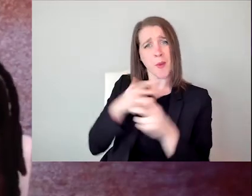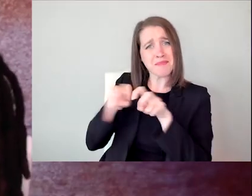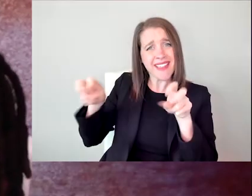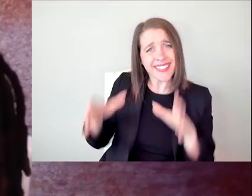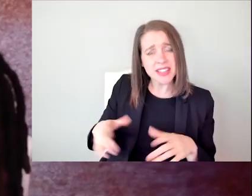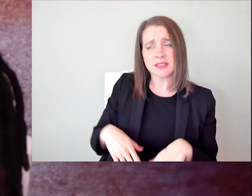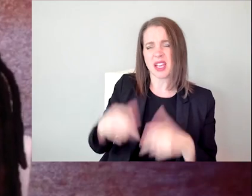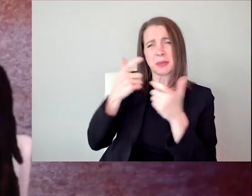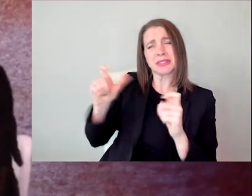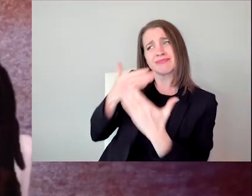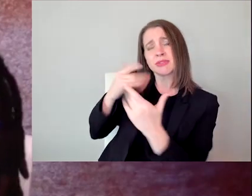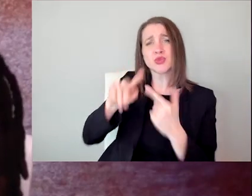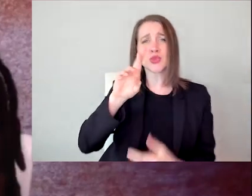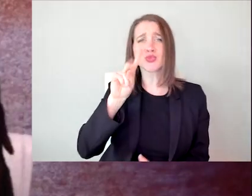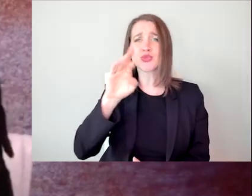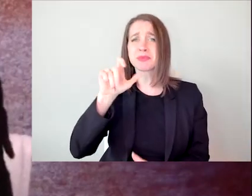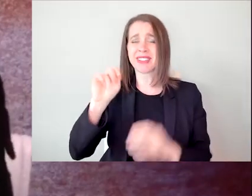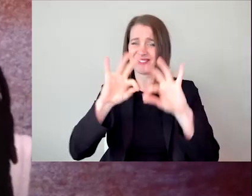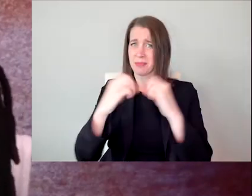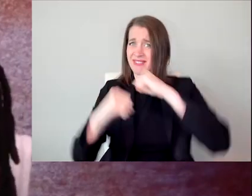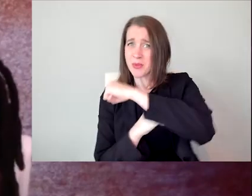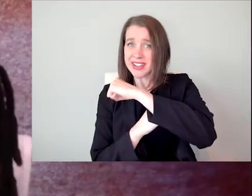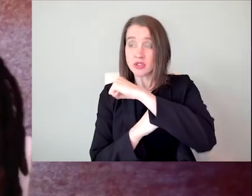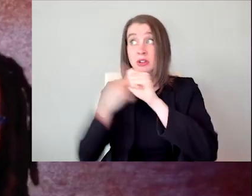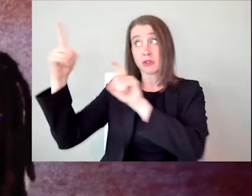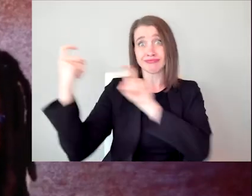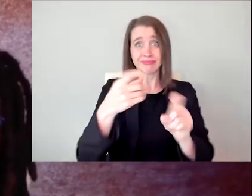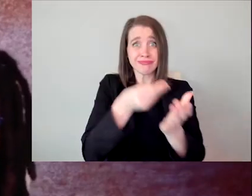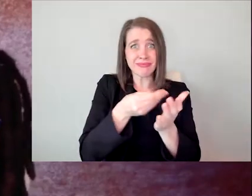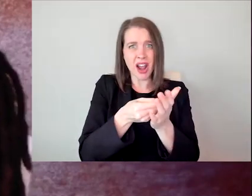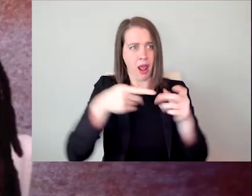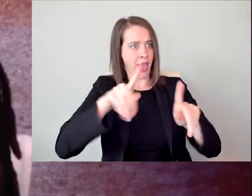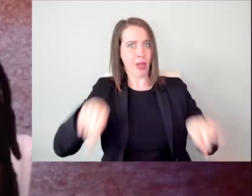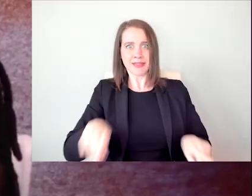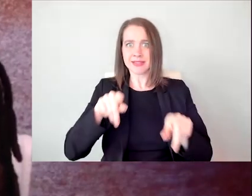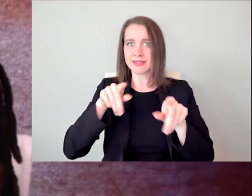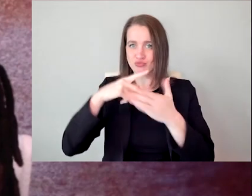thank you to the Ruderman Family Foundation for the grant which makes this program possible.